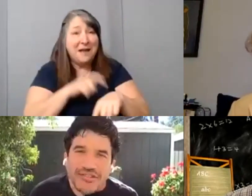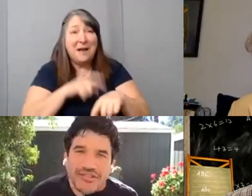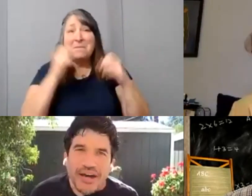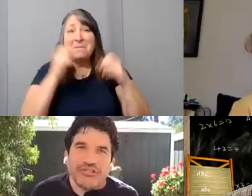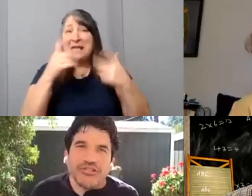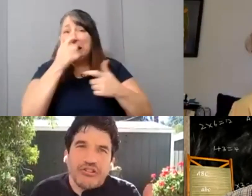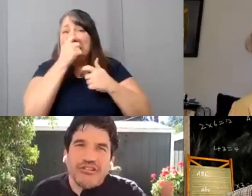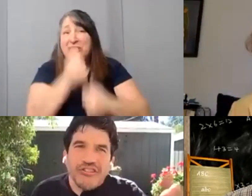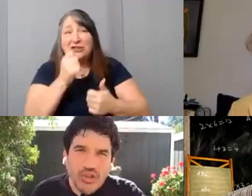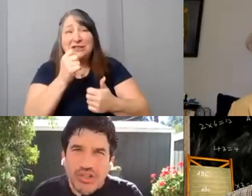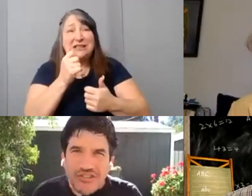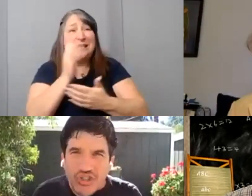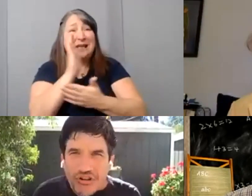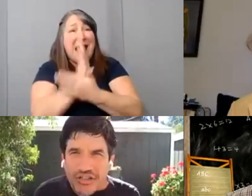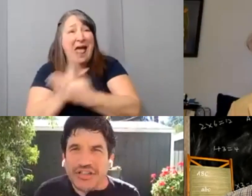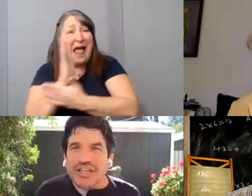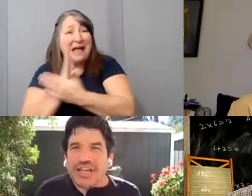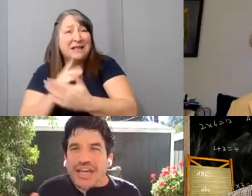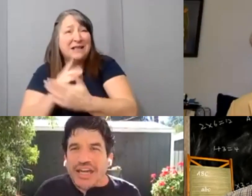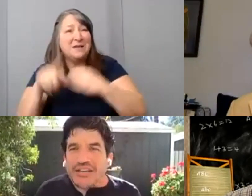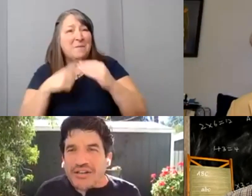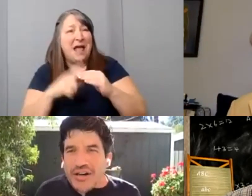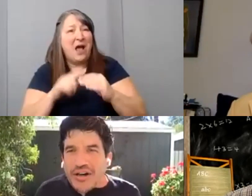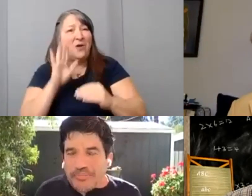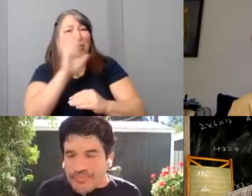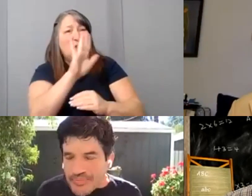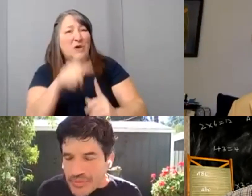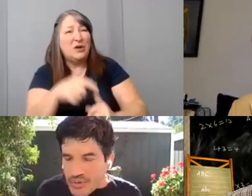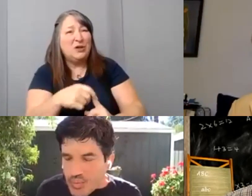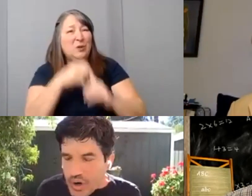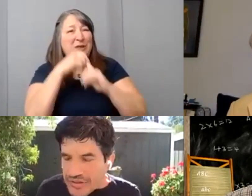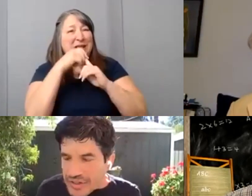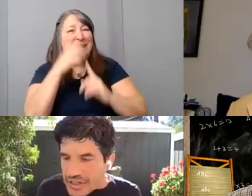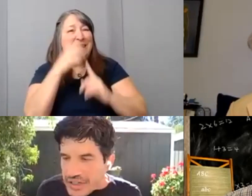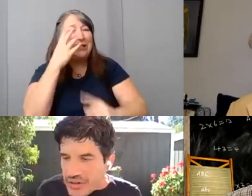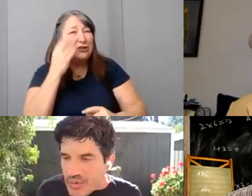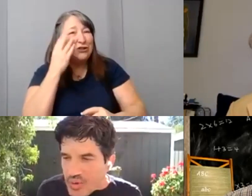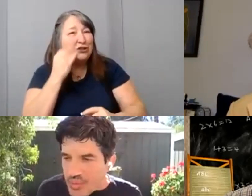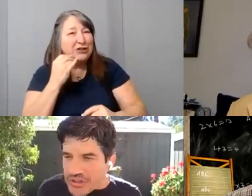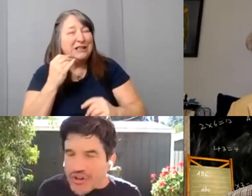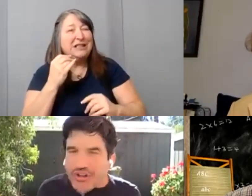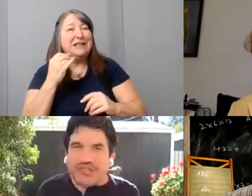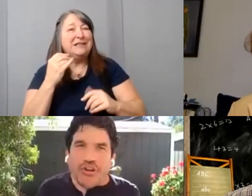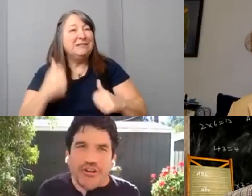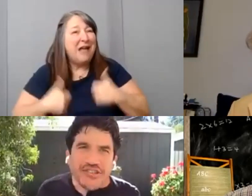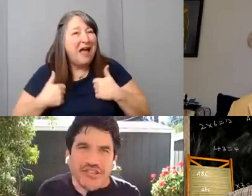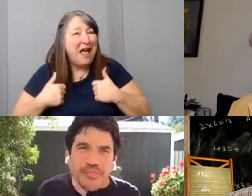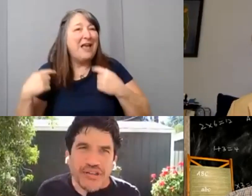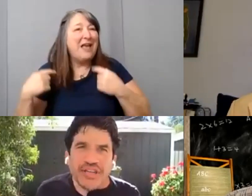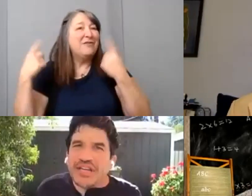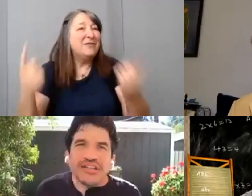about your unique journey and what your experience has been.